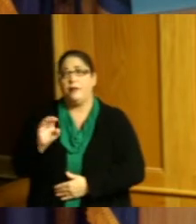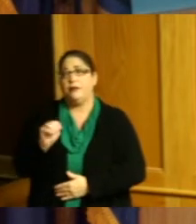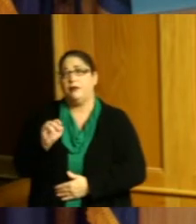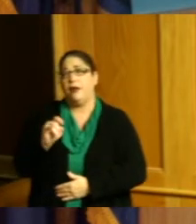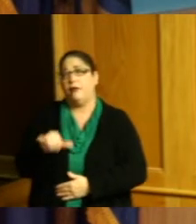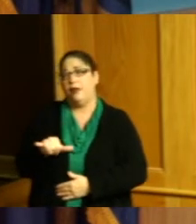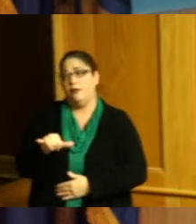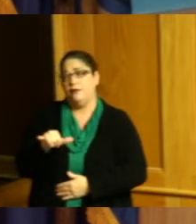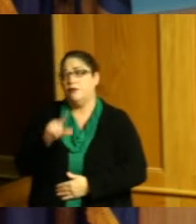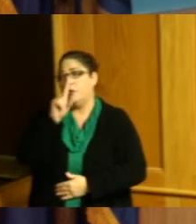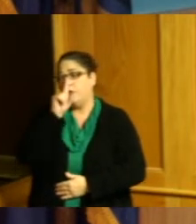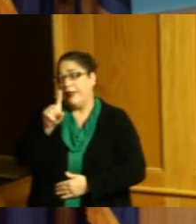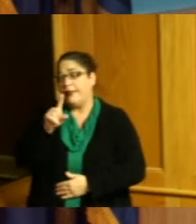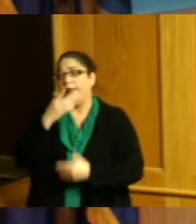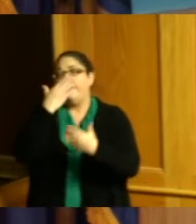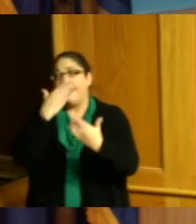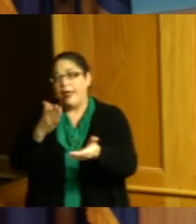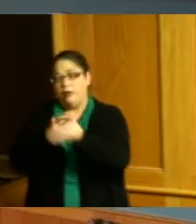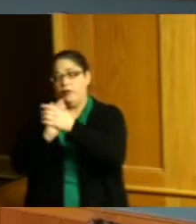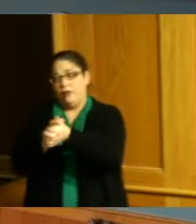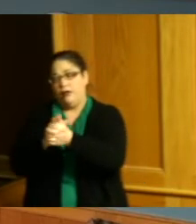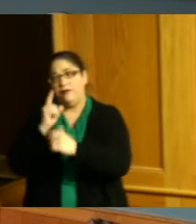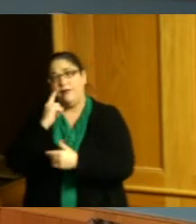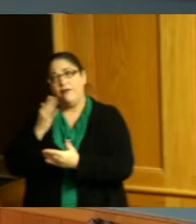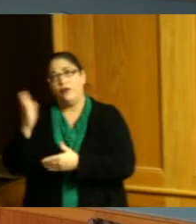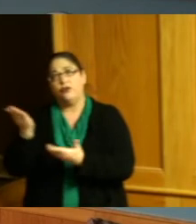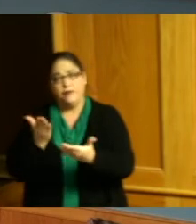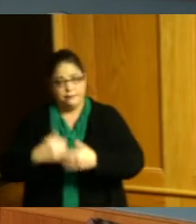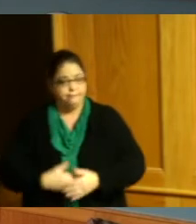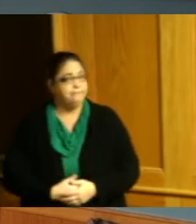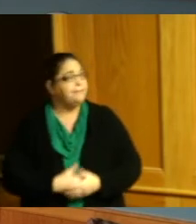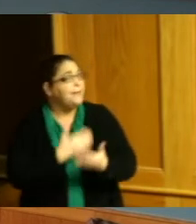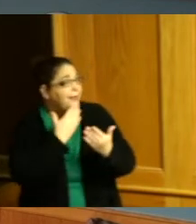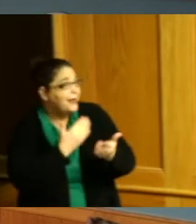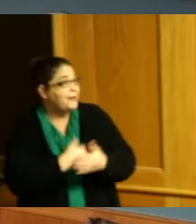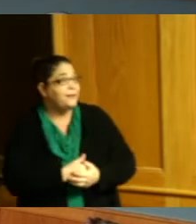to say congratulations and thank you for your service thank you thank you Commissioner Driehaus